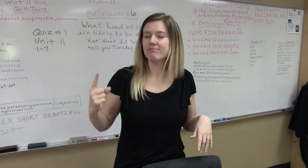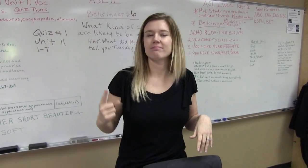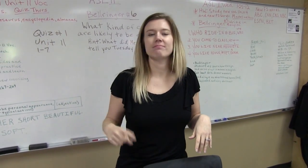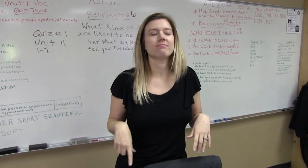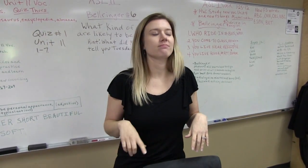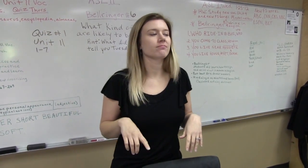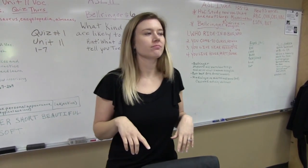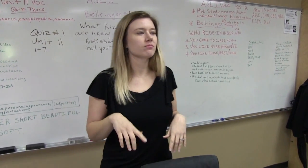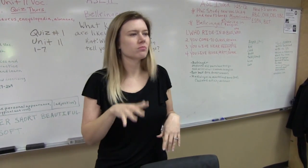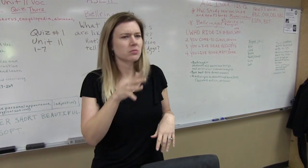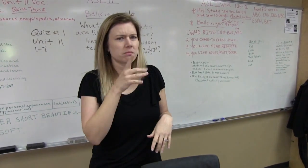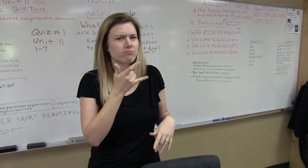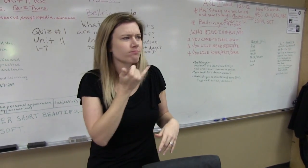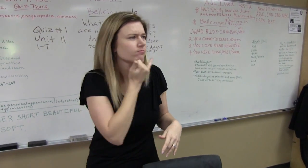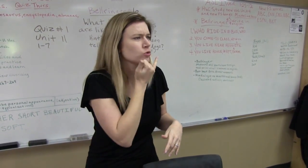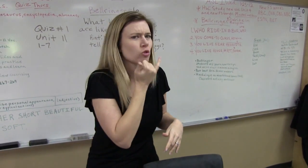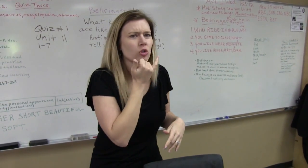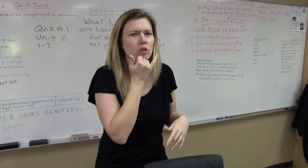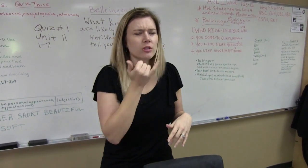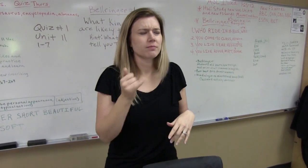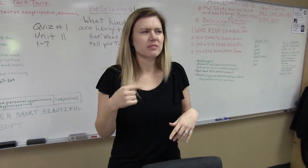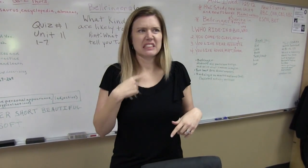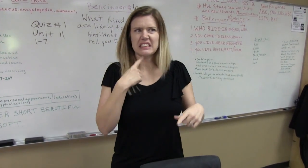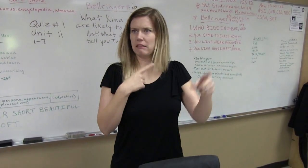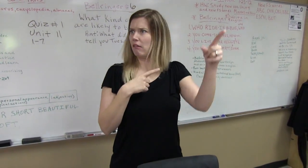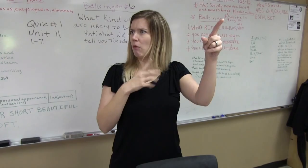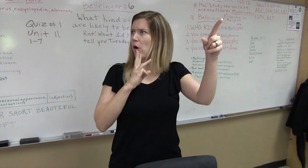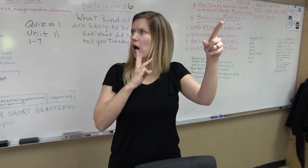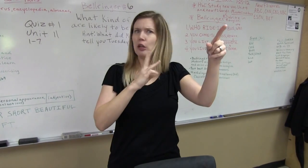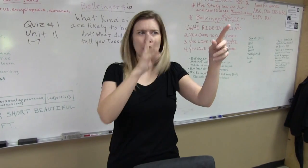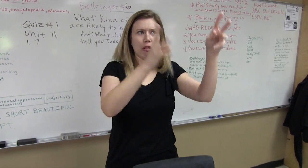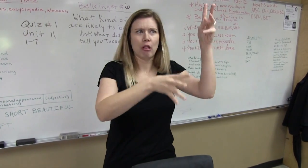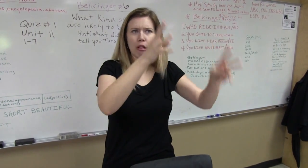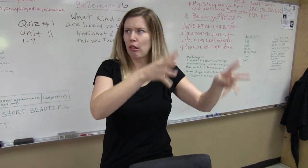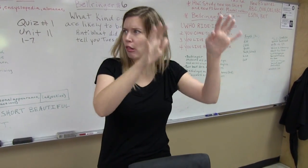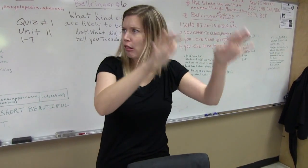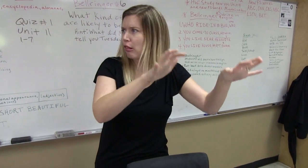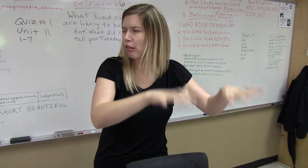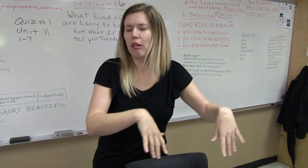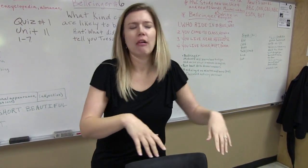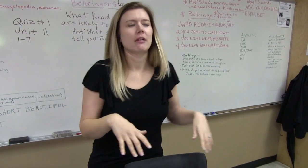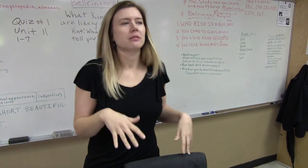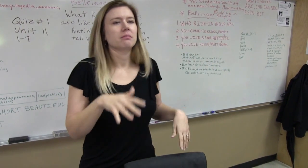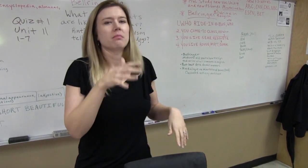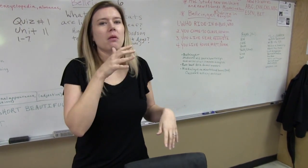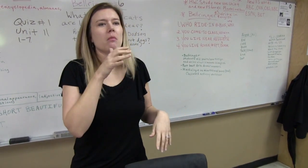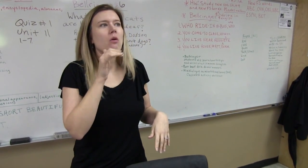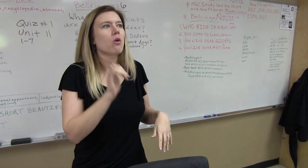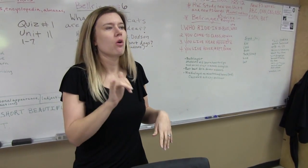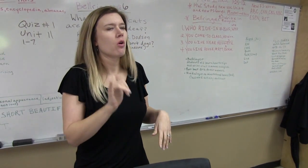later my mom came down to the kitchen saying what's wrong? And I said, oh look, it's raining...from